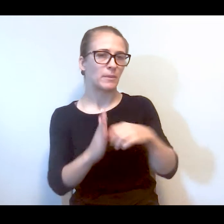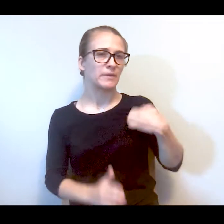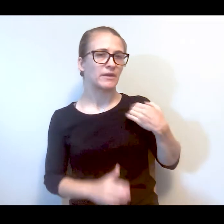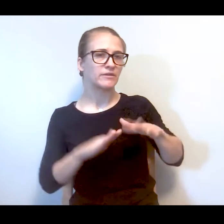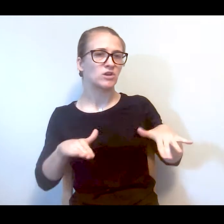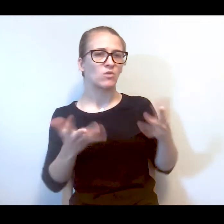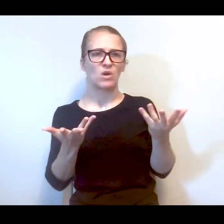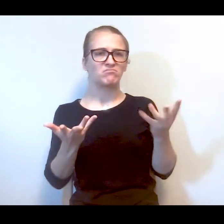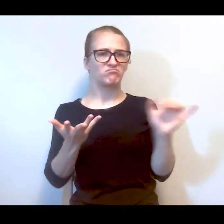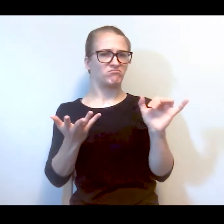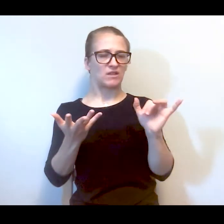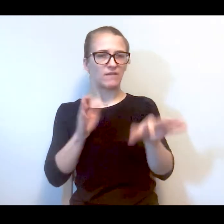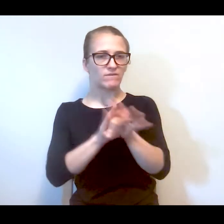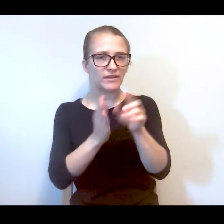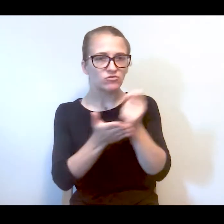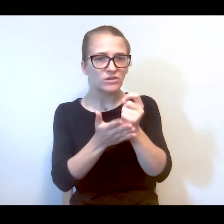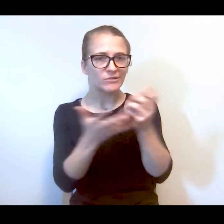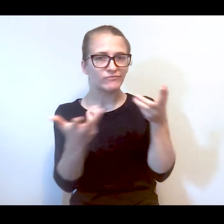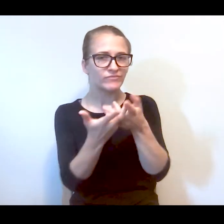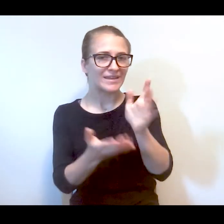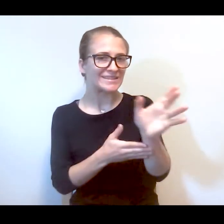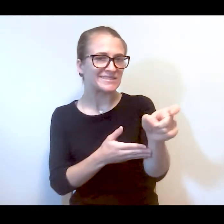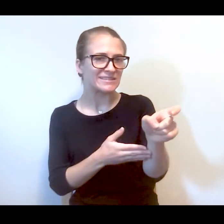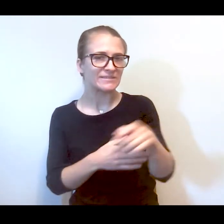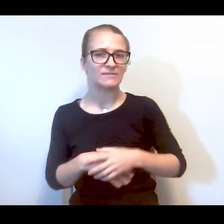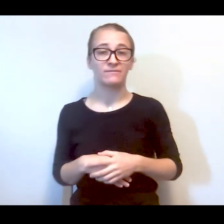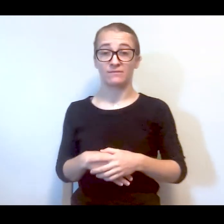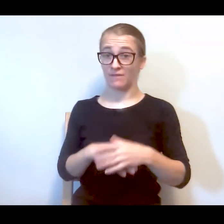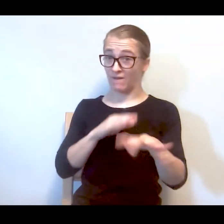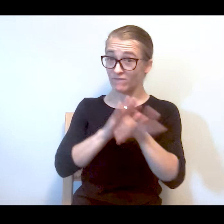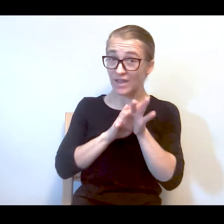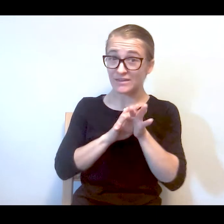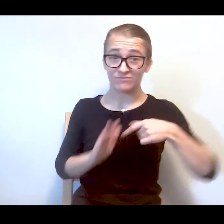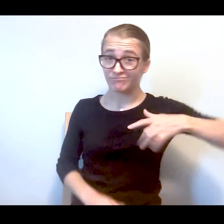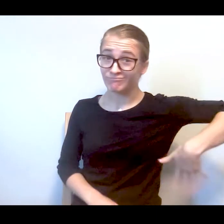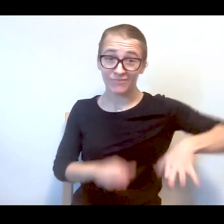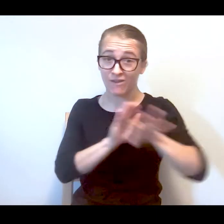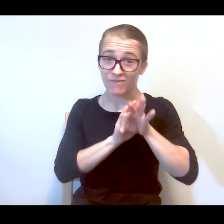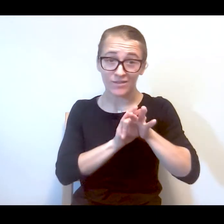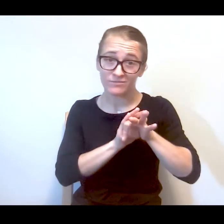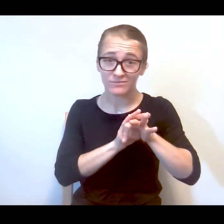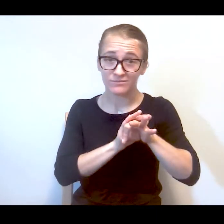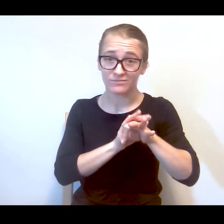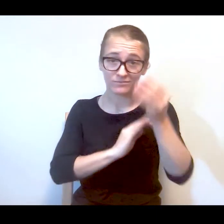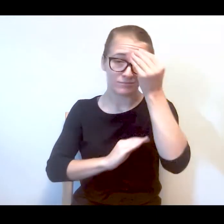it been like finding treatment for him? Finding it? I haven't found it yet. But